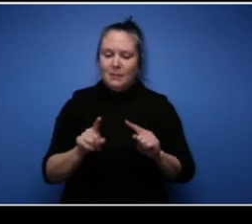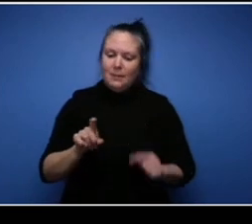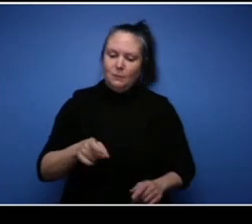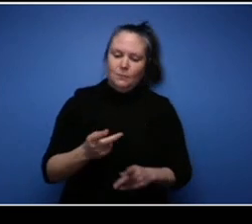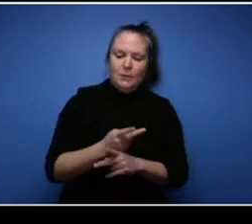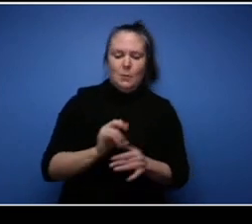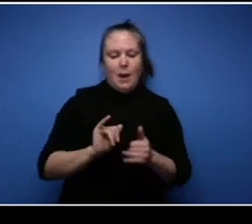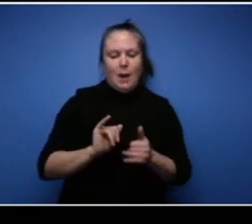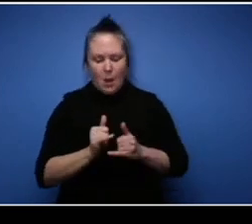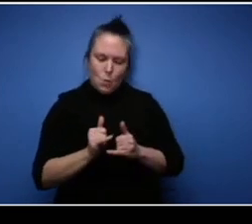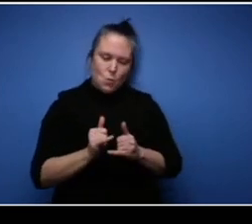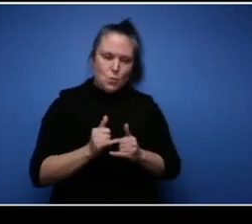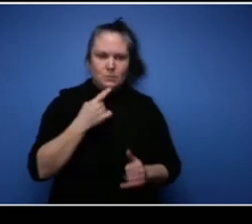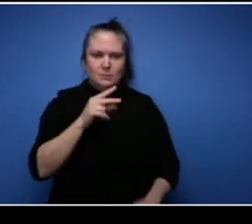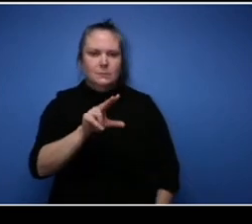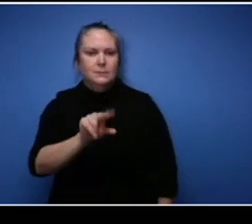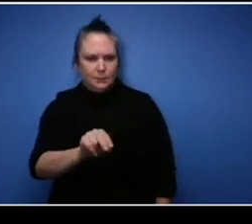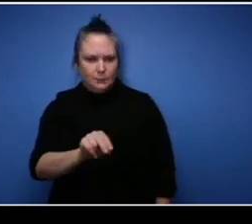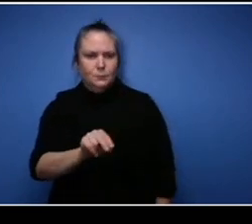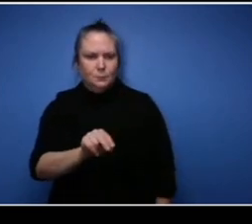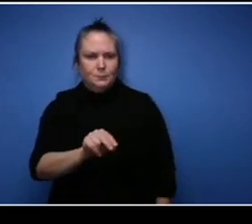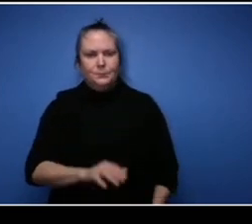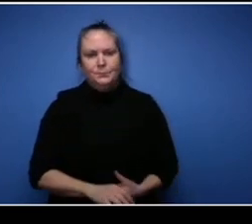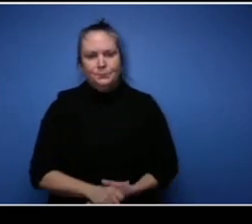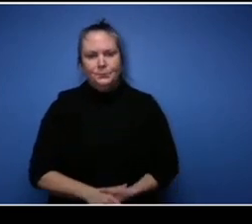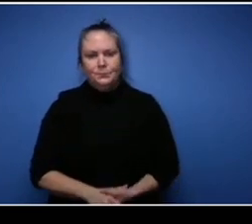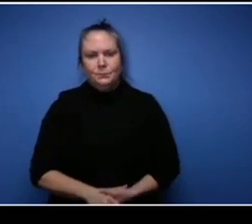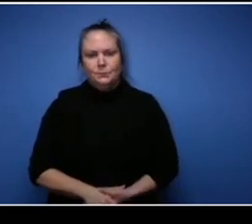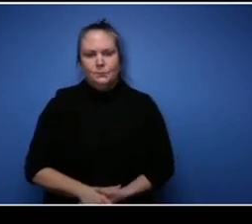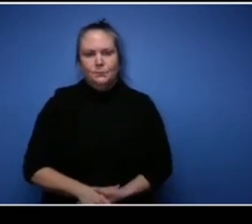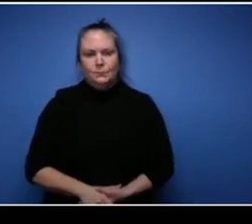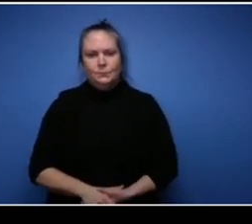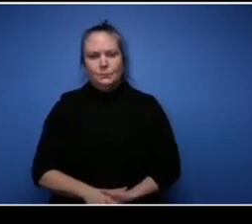you need to be able to learn to be able to say no. One of the things you know when it